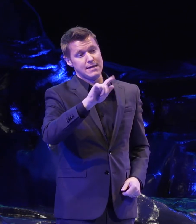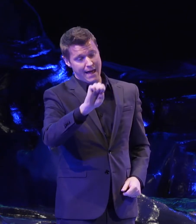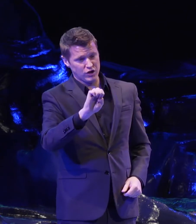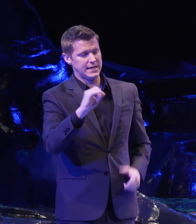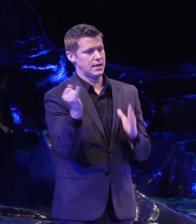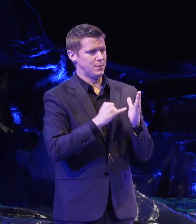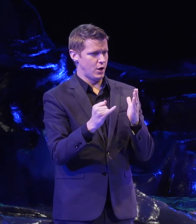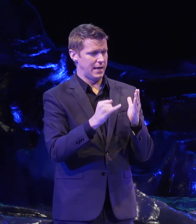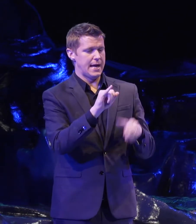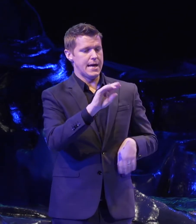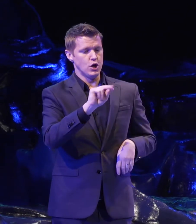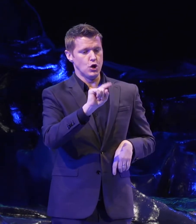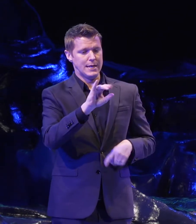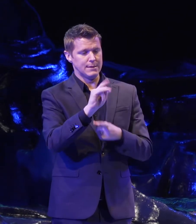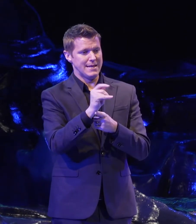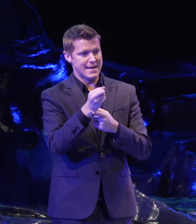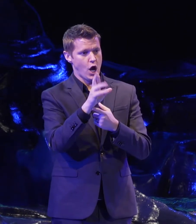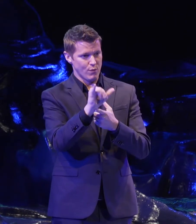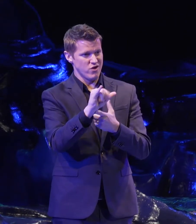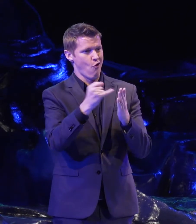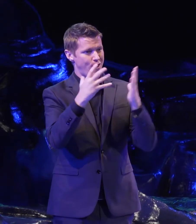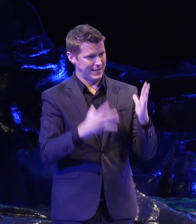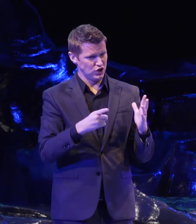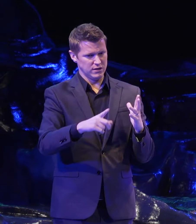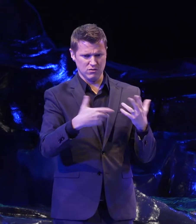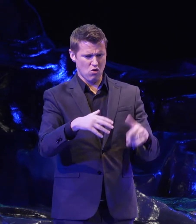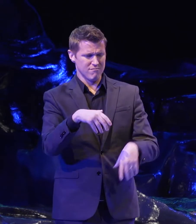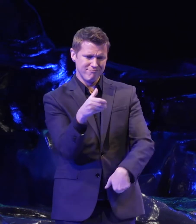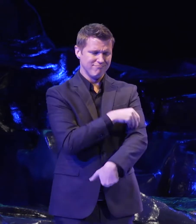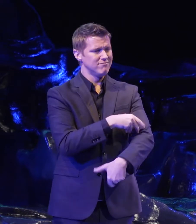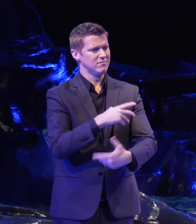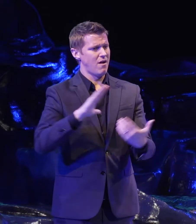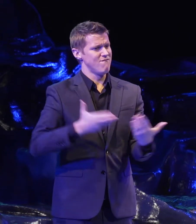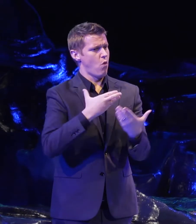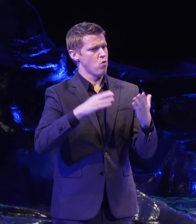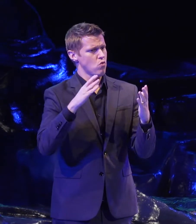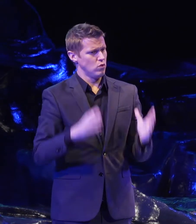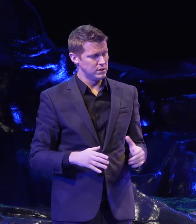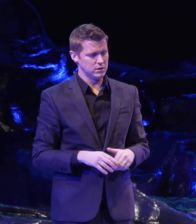and Upper Midwest Emmy Award and Sage Award winner who's known for her powerhouse vocals. She hails from the Rondo neighborhood